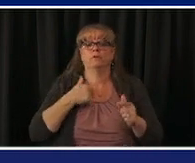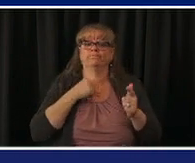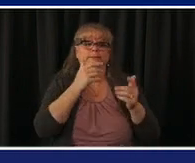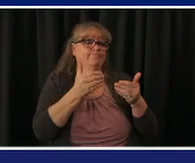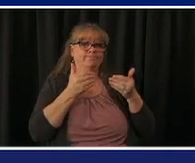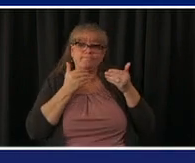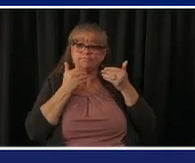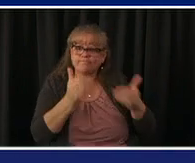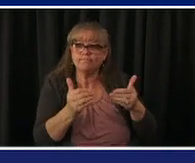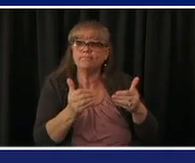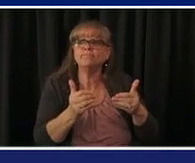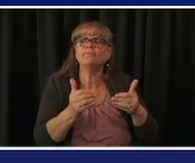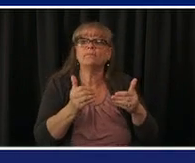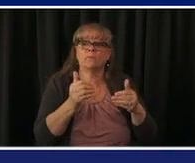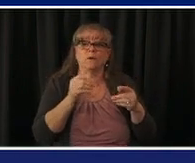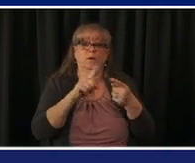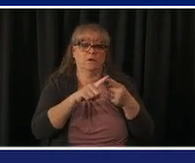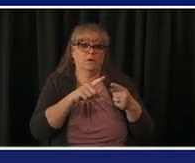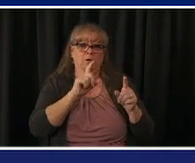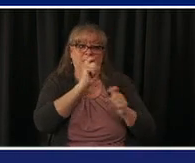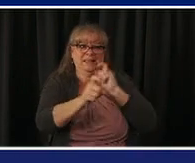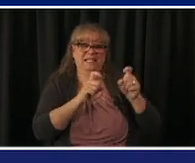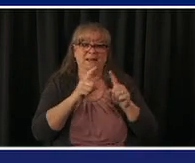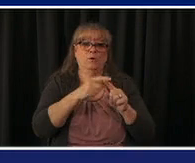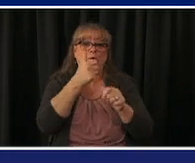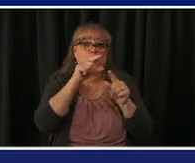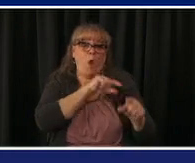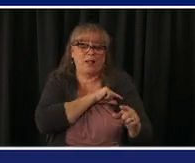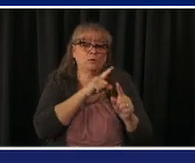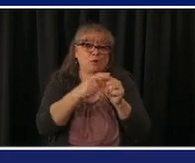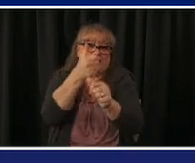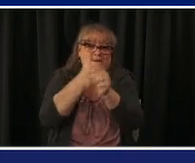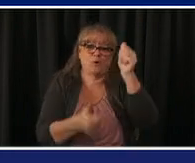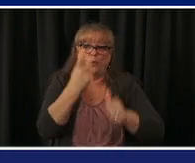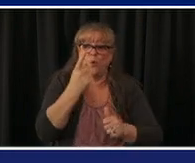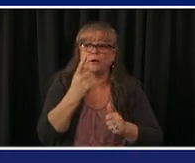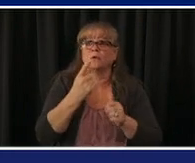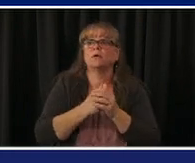keep in mind that many people already have their appointments set up for this next weekend and